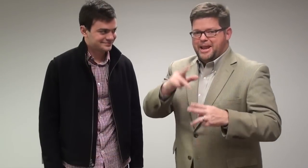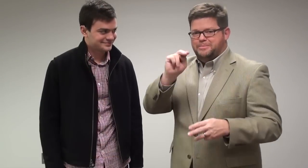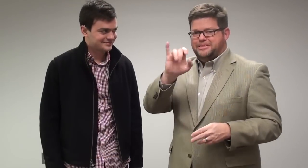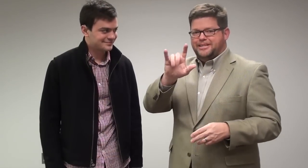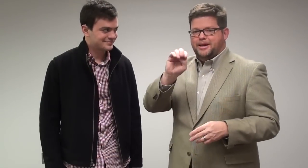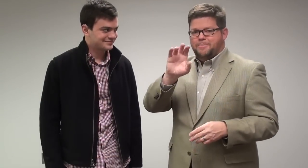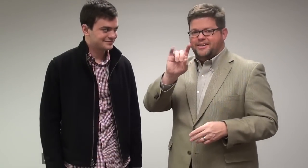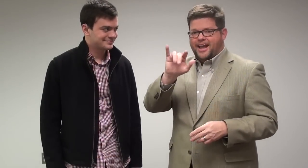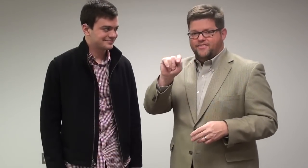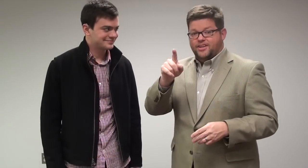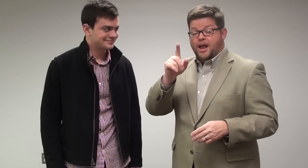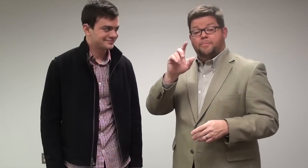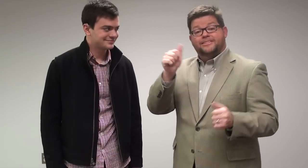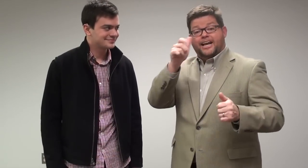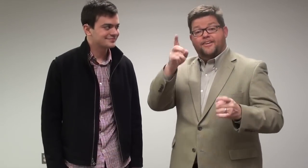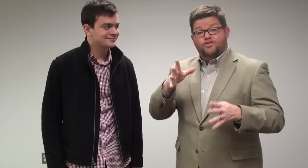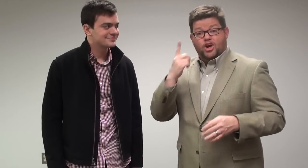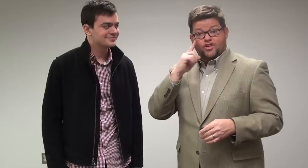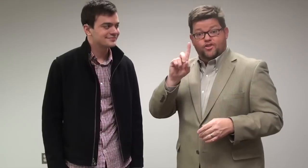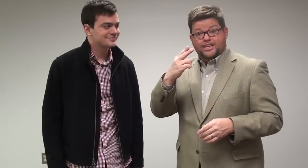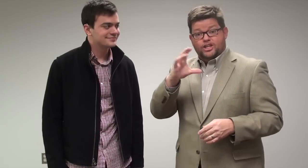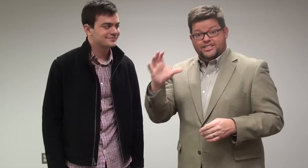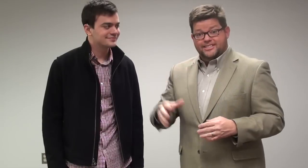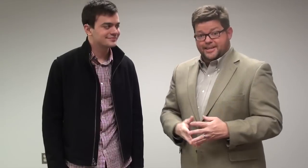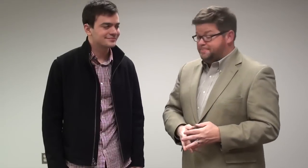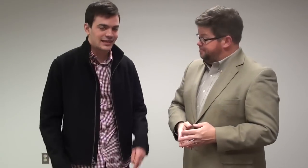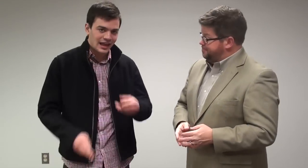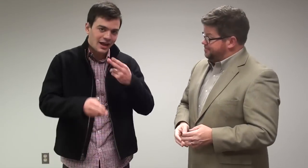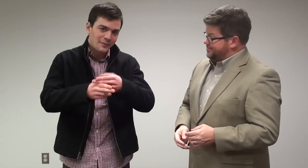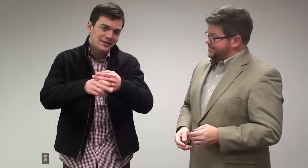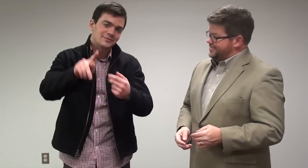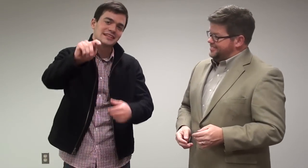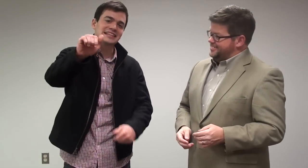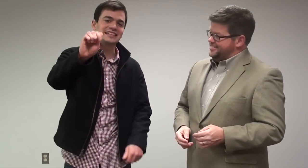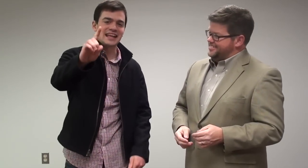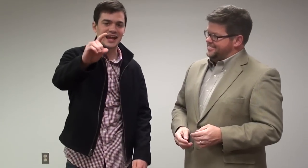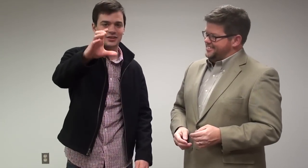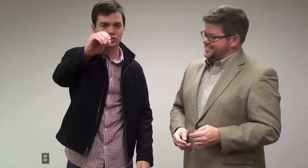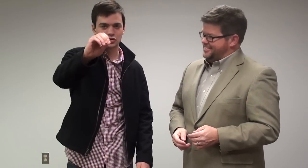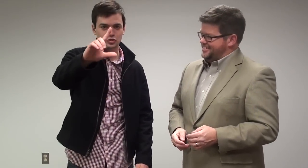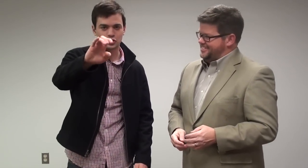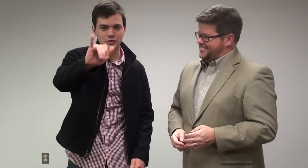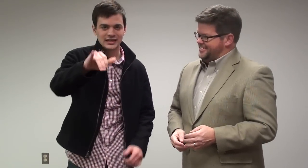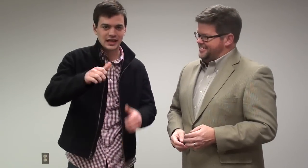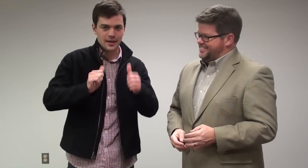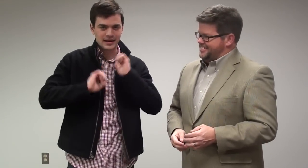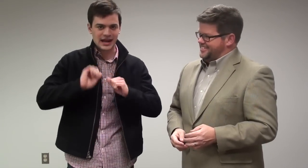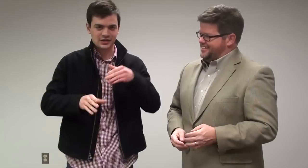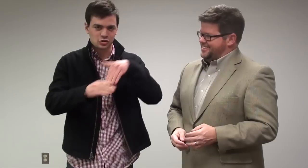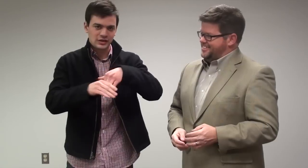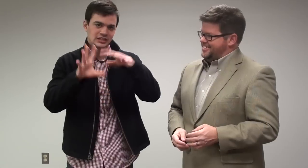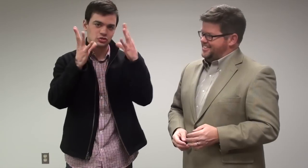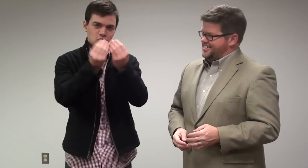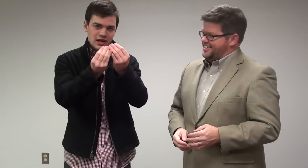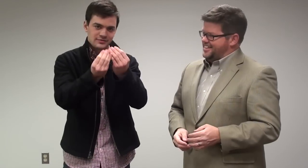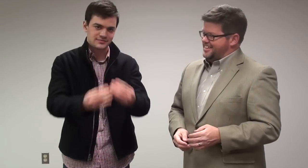Hello, my name is Neil McDevitt. I am the Executive Director at DHCC. My name is Tad Cooley. I am an actor in the production of "Tribes".